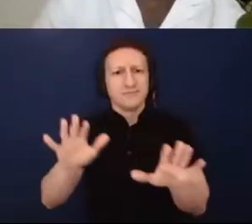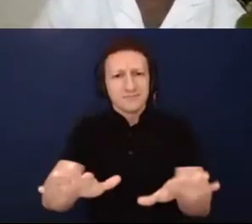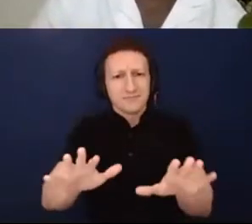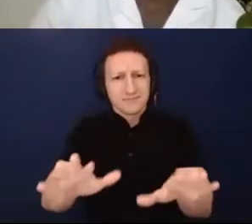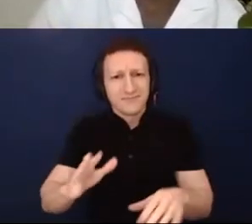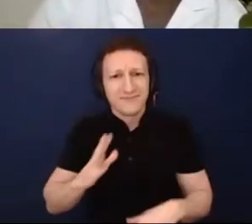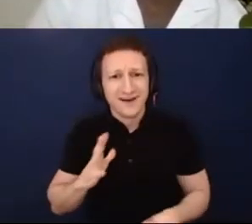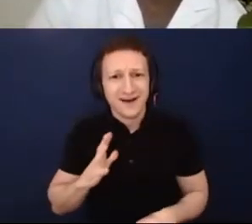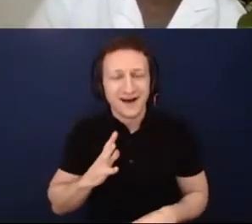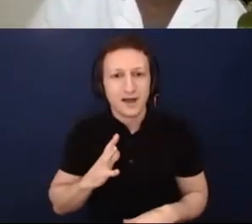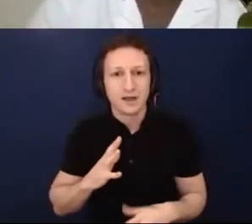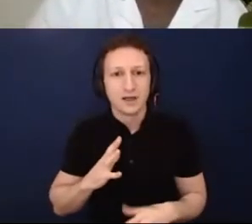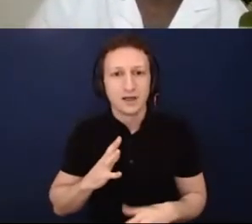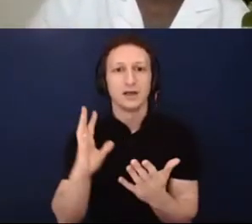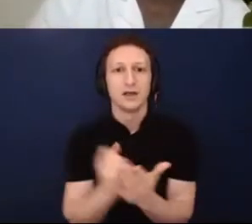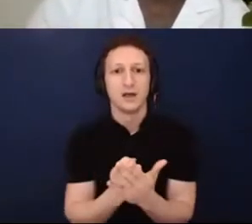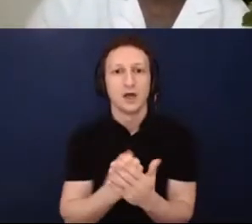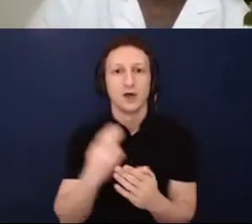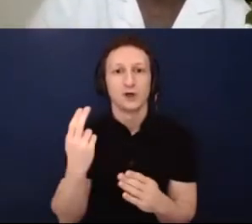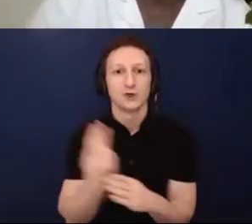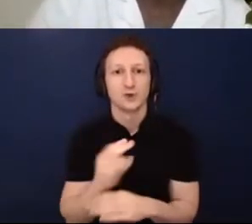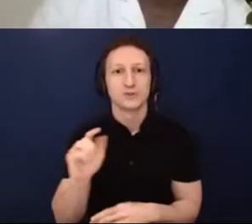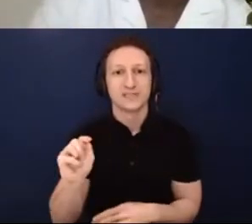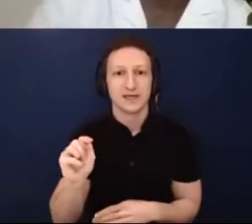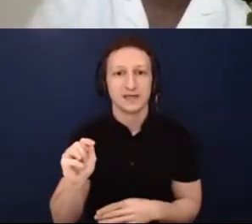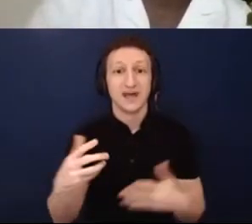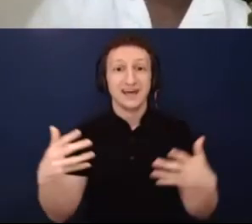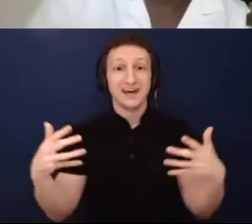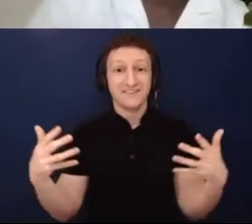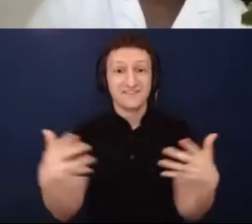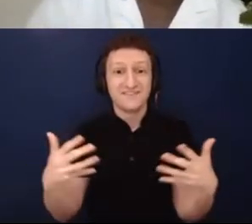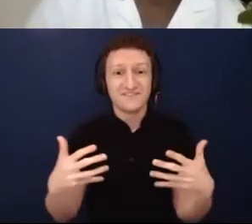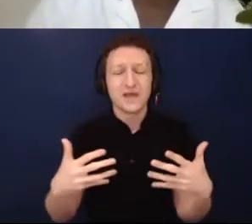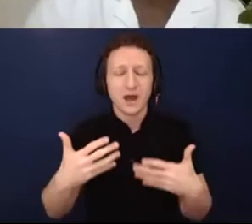we get past the fear and move into the boldness, move into the